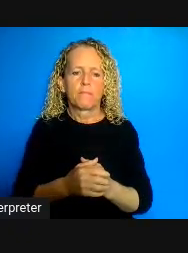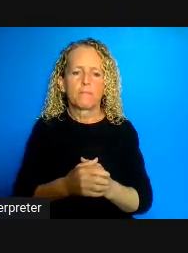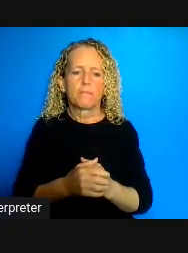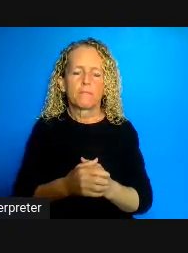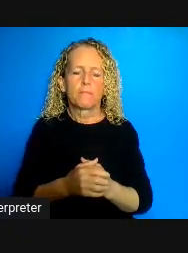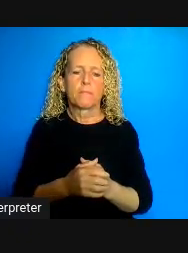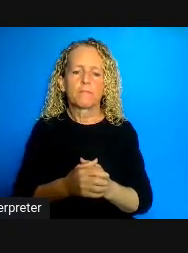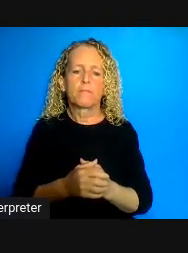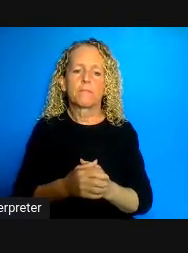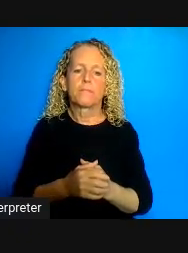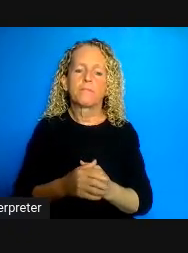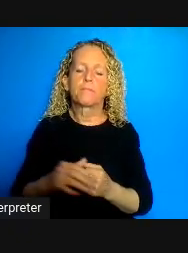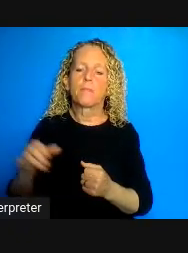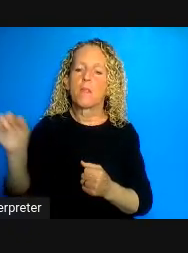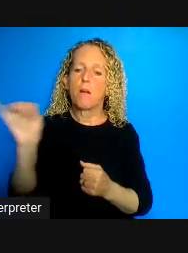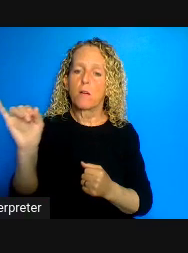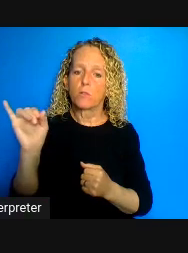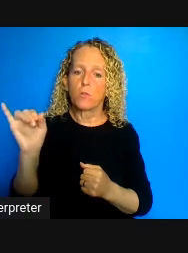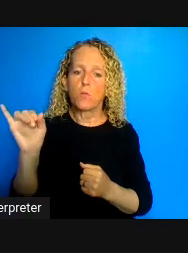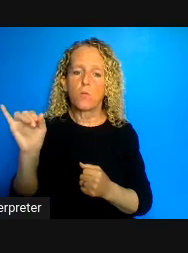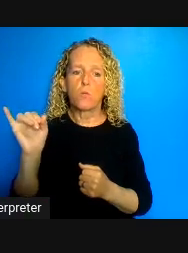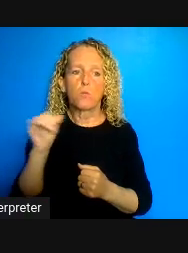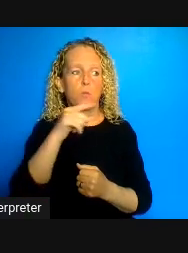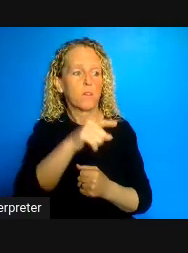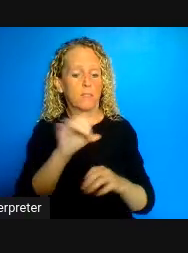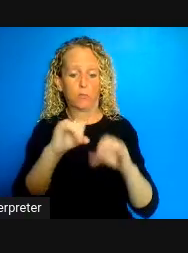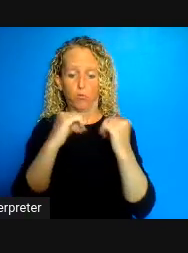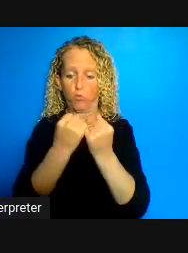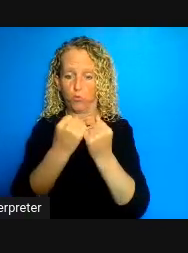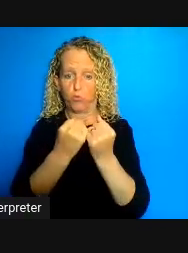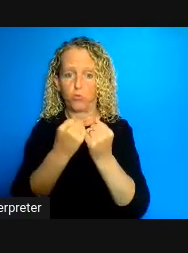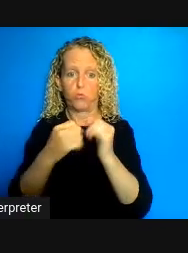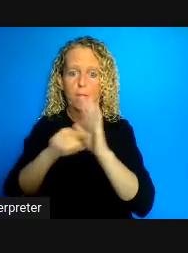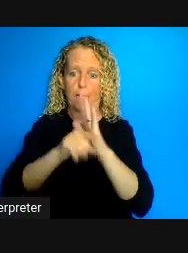the social determinants of decarceration so let me just turn from that